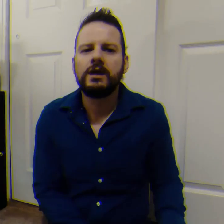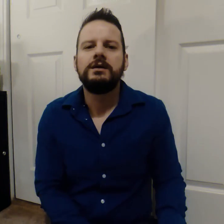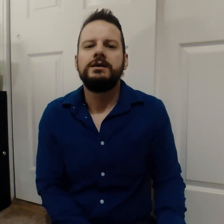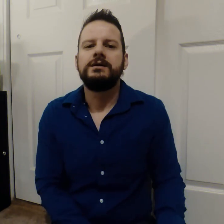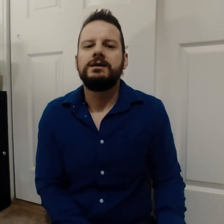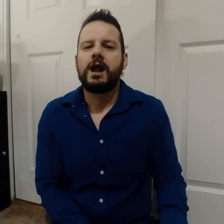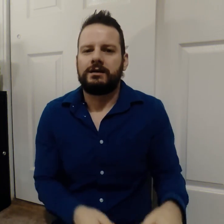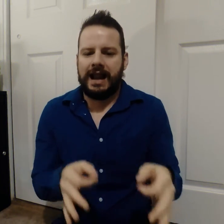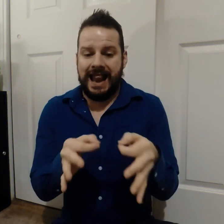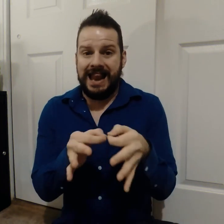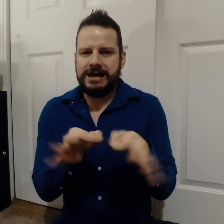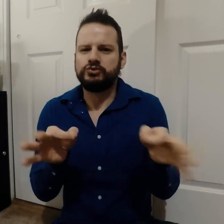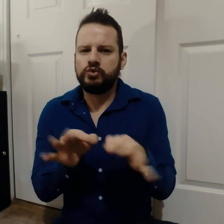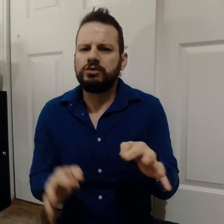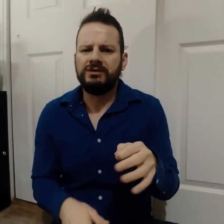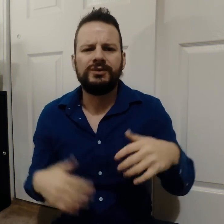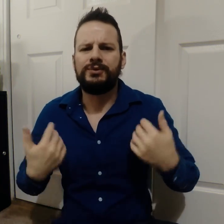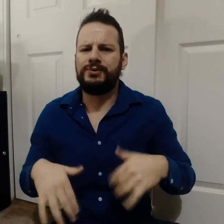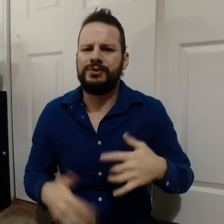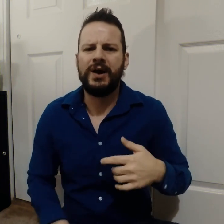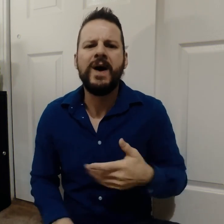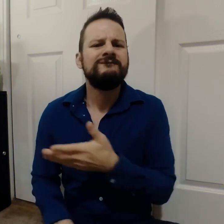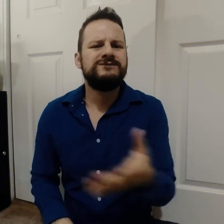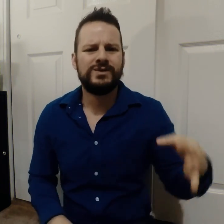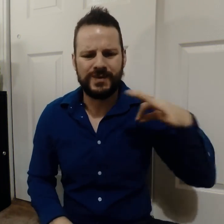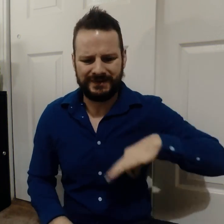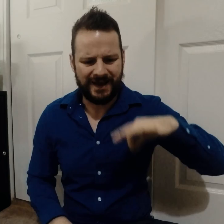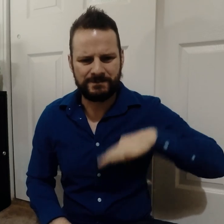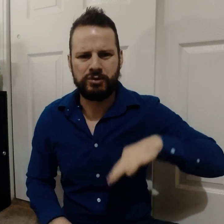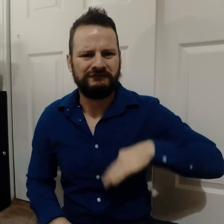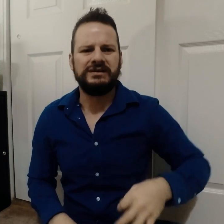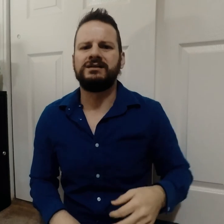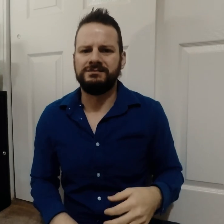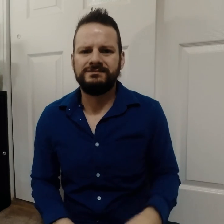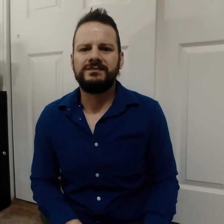Captions benefit you boundlessly.